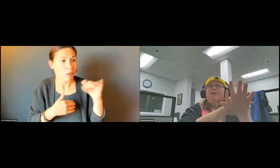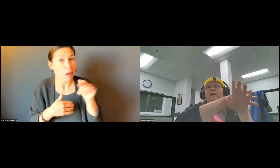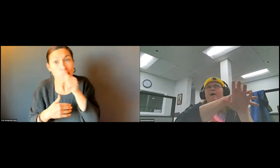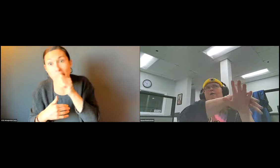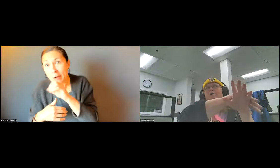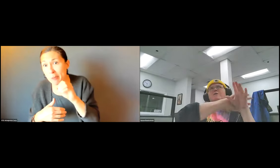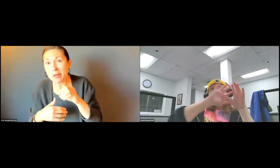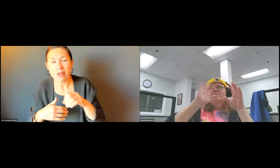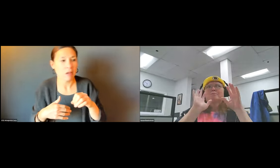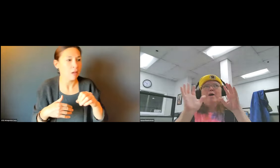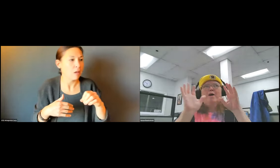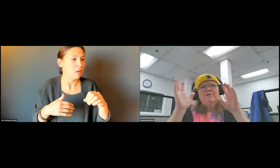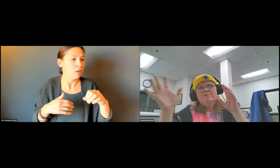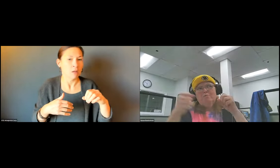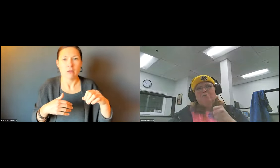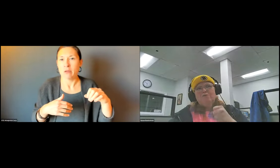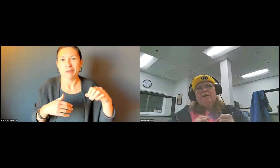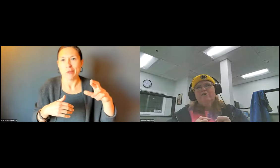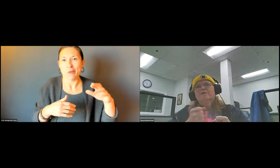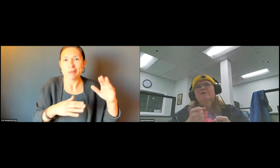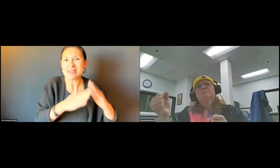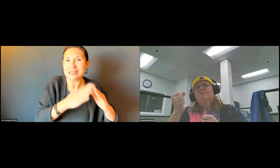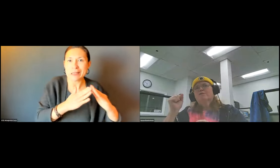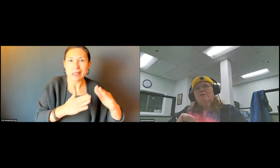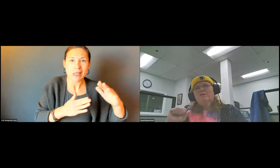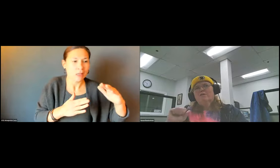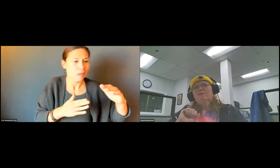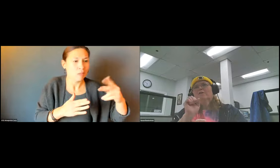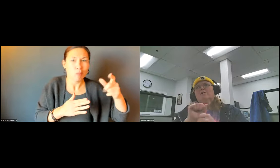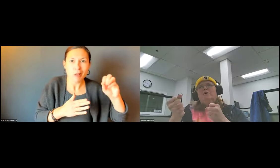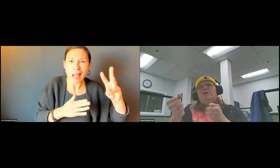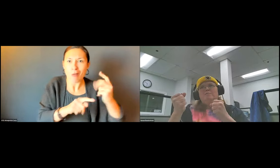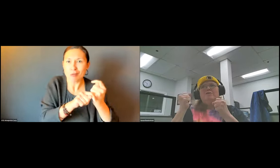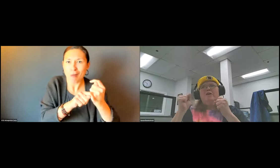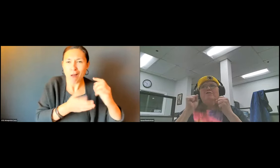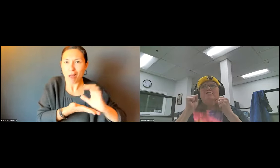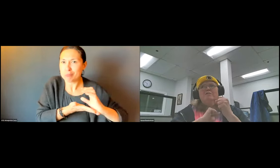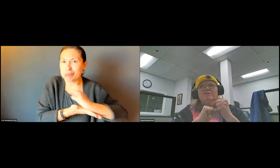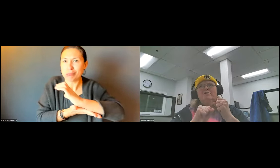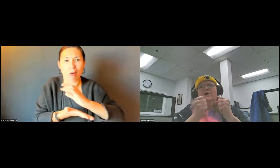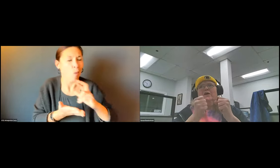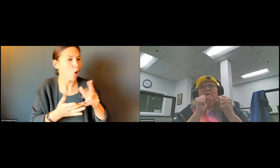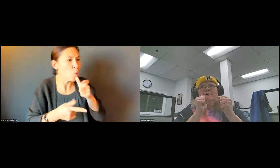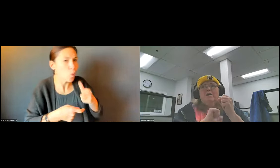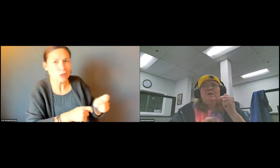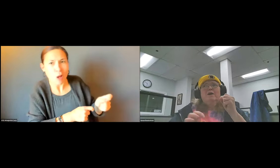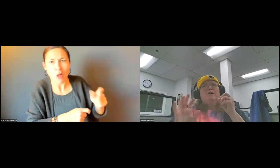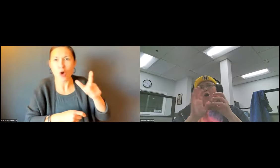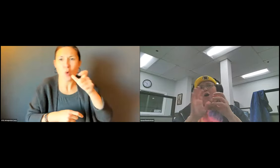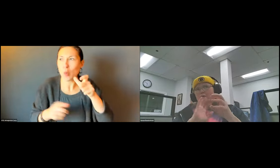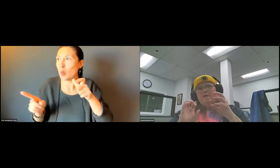MAKING SURE THAT THESE SORT OF INTERSECTIONS BETWEEN PRIVATE PLOW, PUBLIC PLOW, PRIVATE